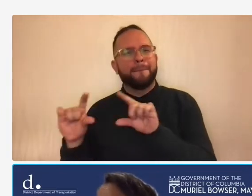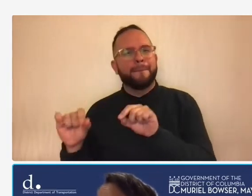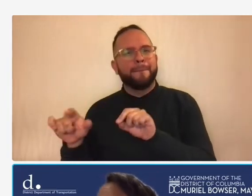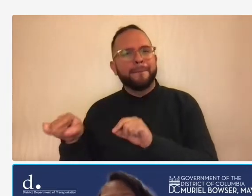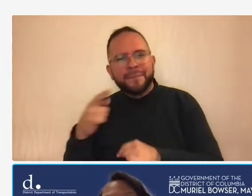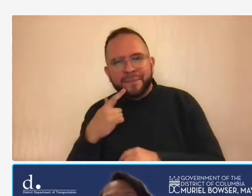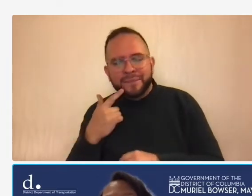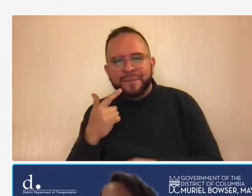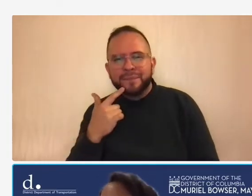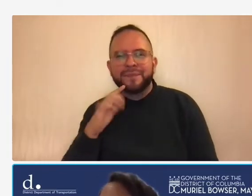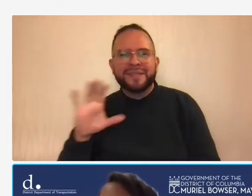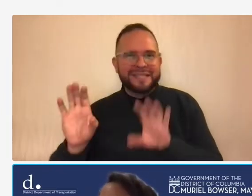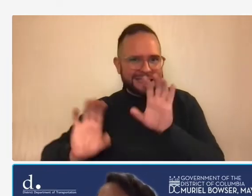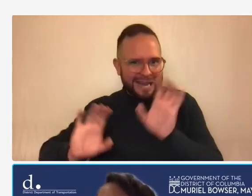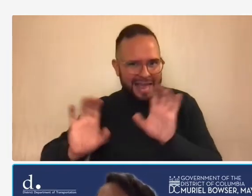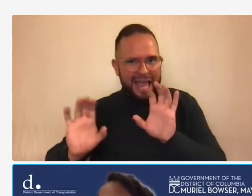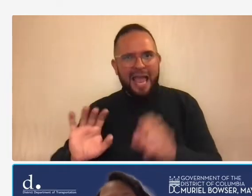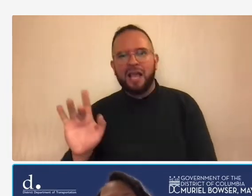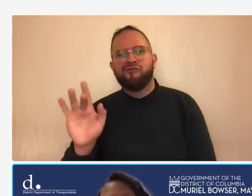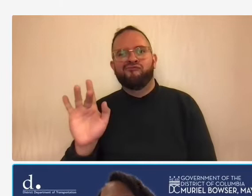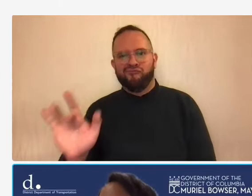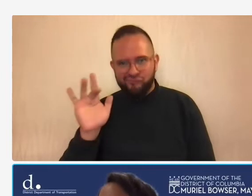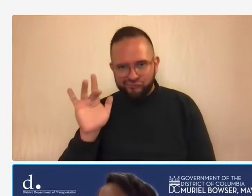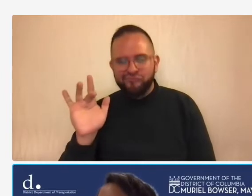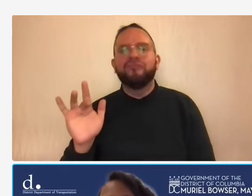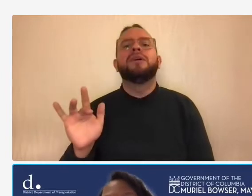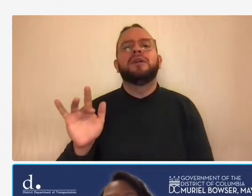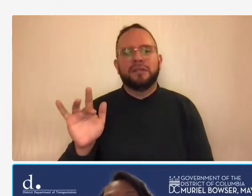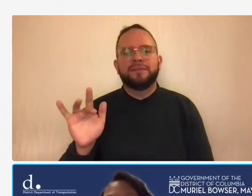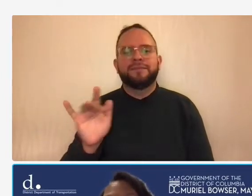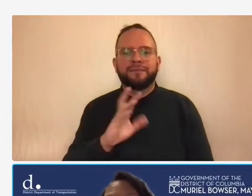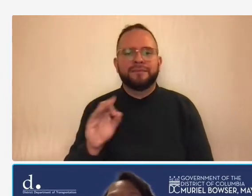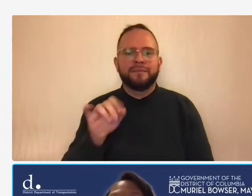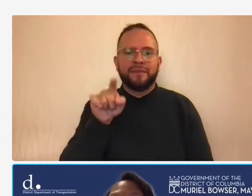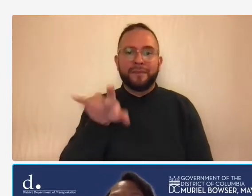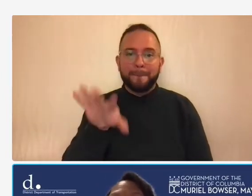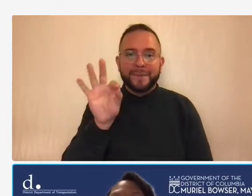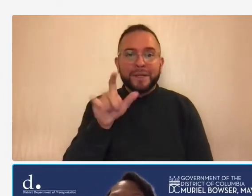and also make sure that you select the field select everyone so we can see your